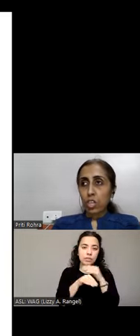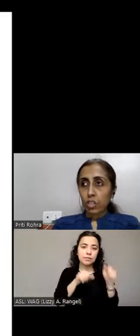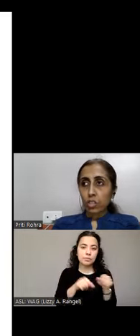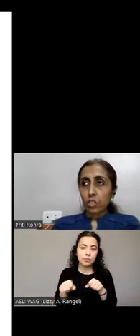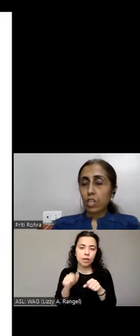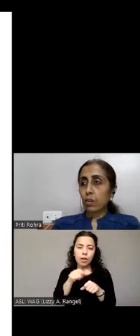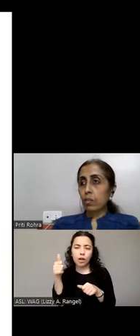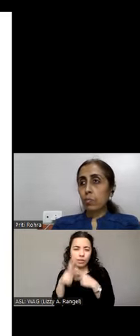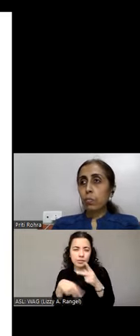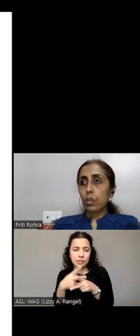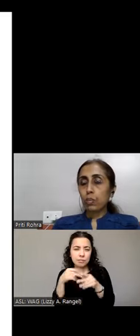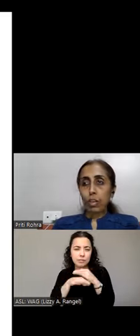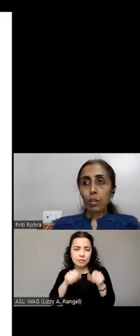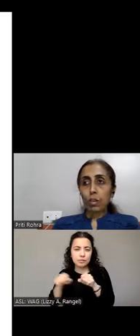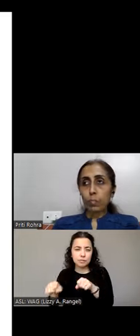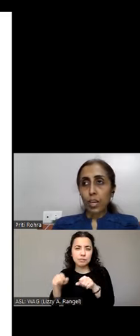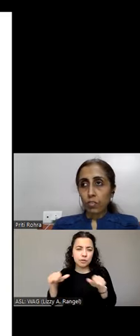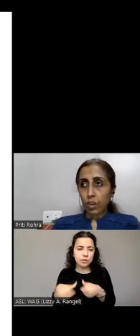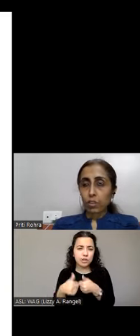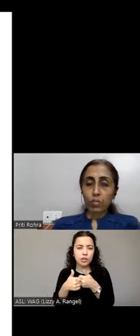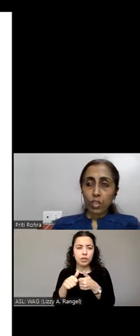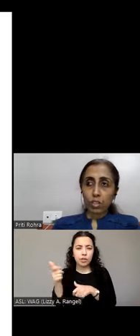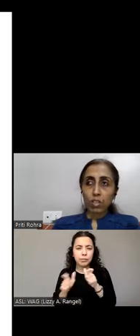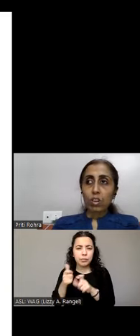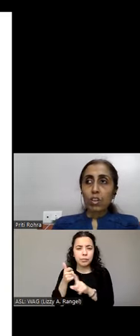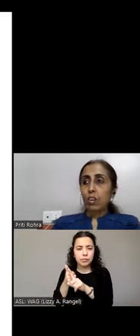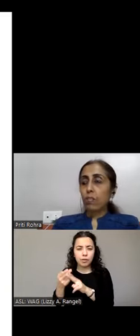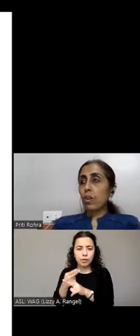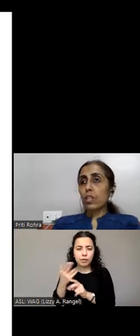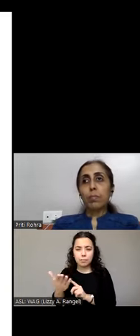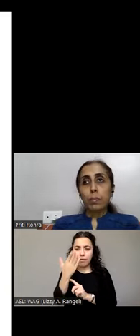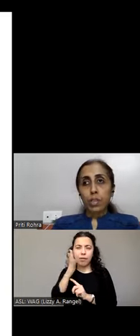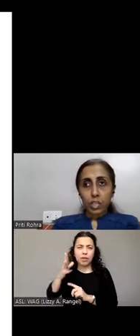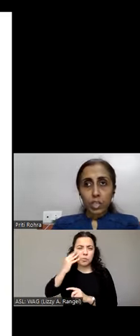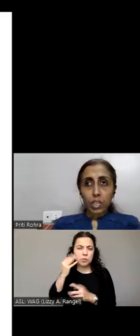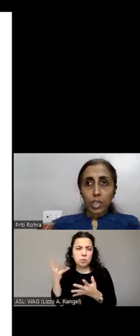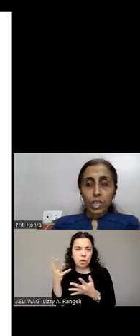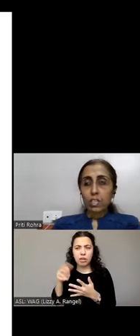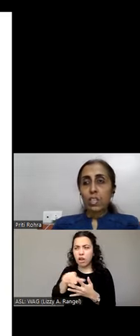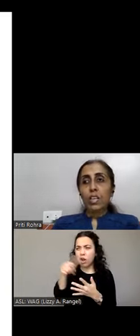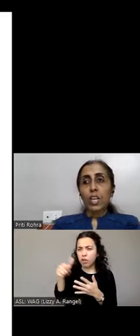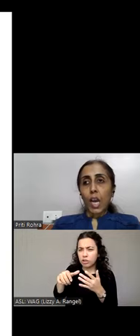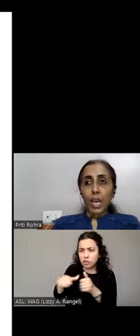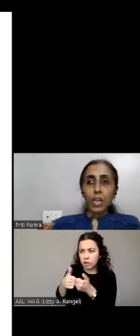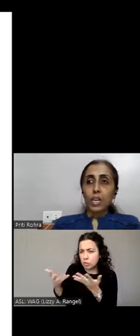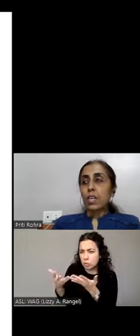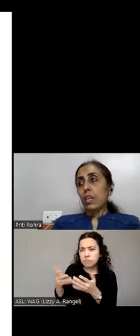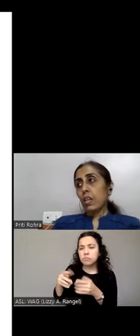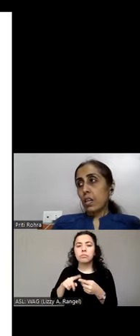challenges that people using magnifiers face. What are the implementation techniques. And